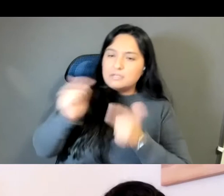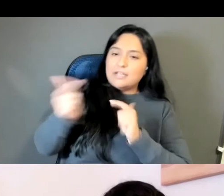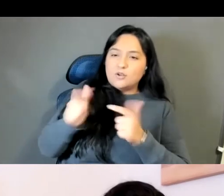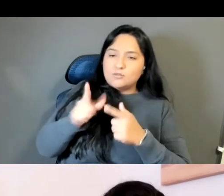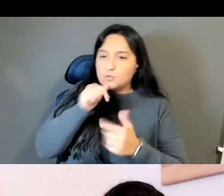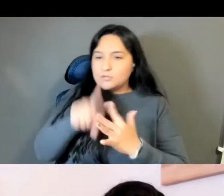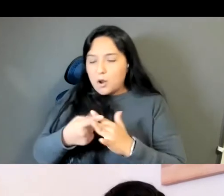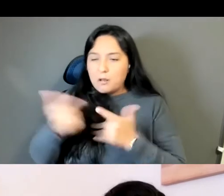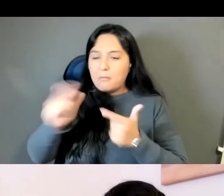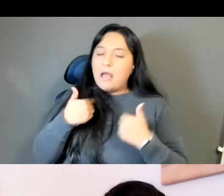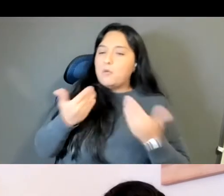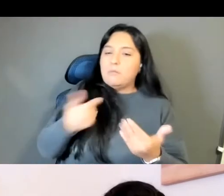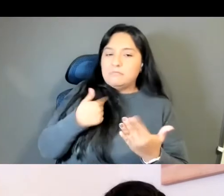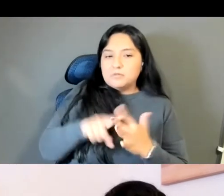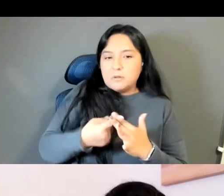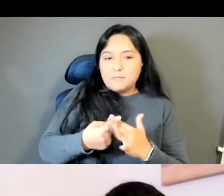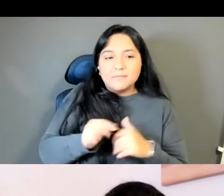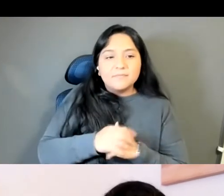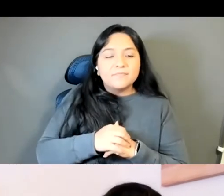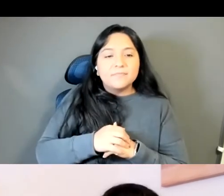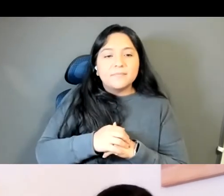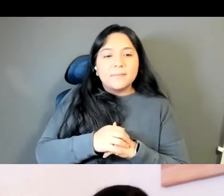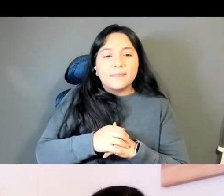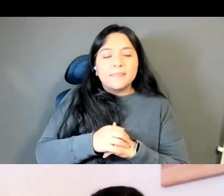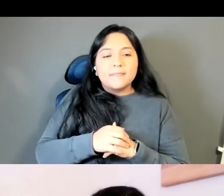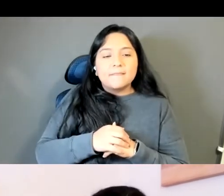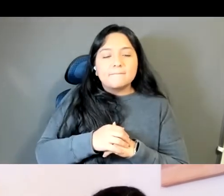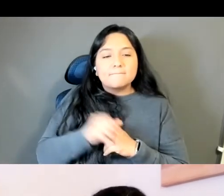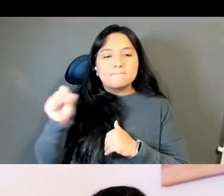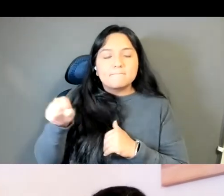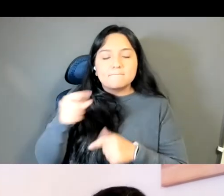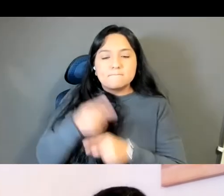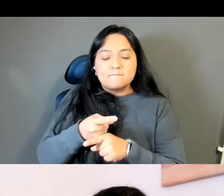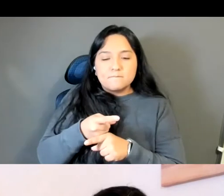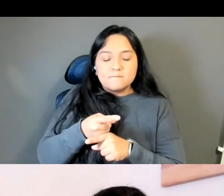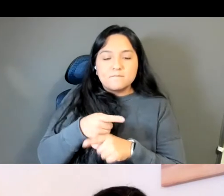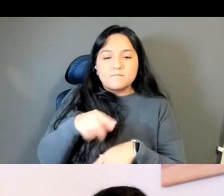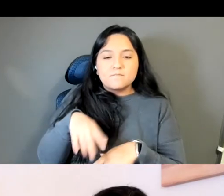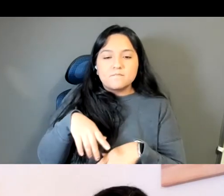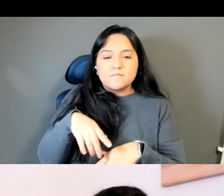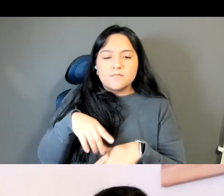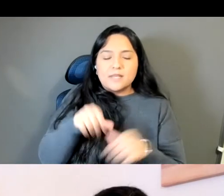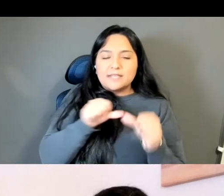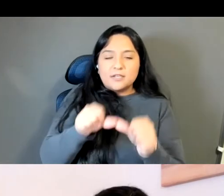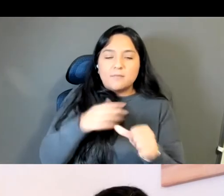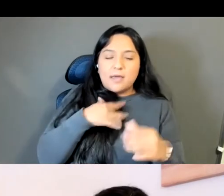Um, yeah, I just want to go off on my last comment about how my Burmese is very rudimentary